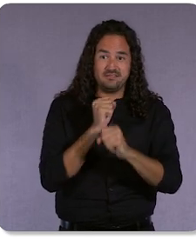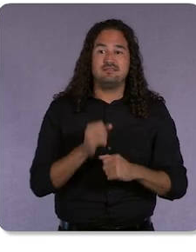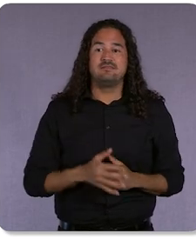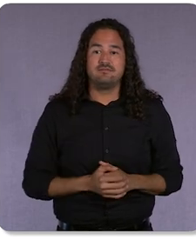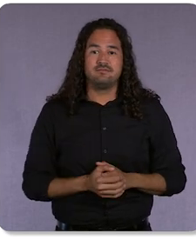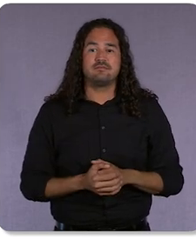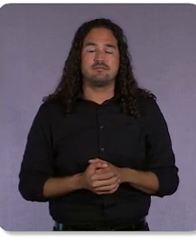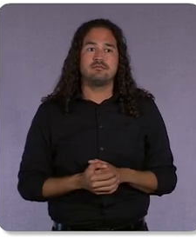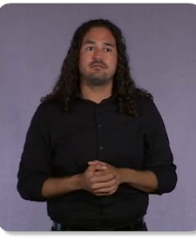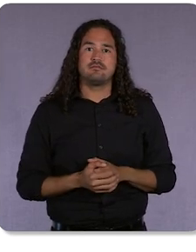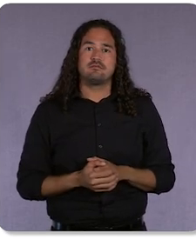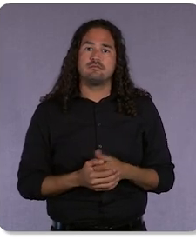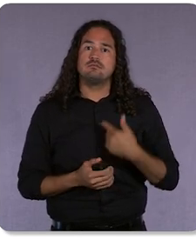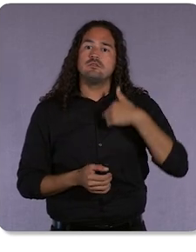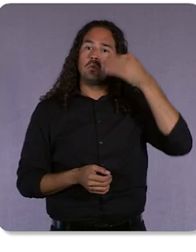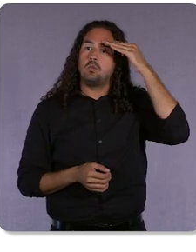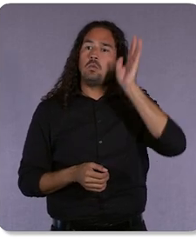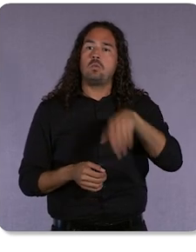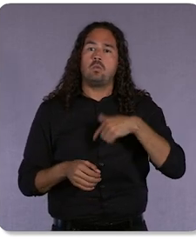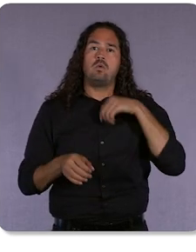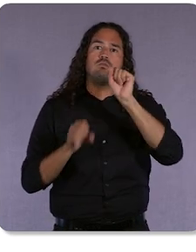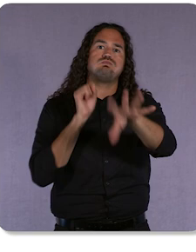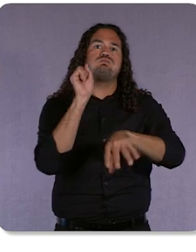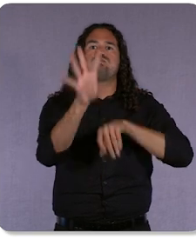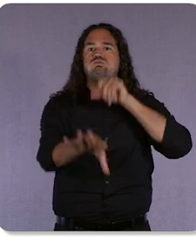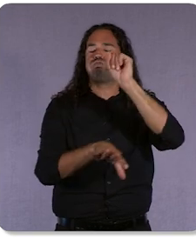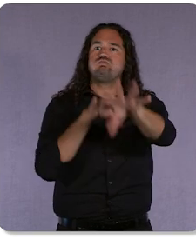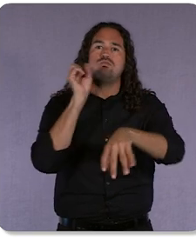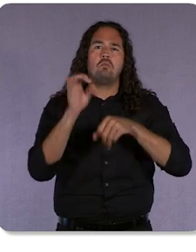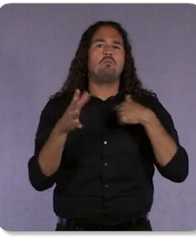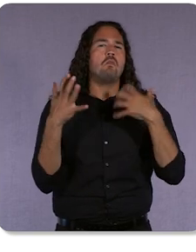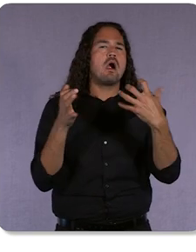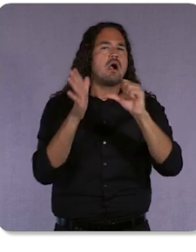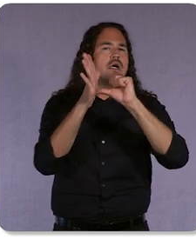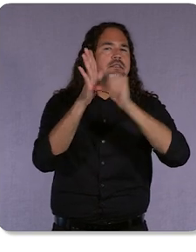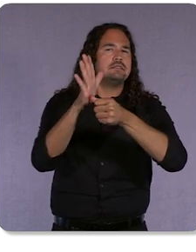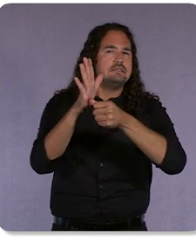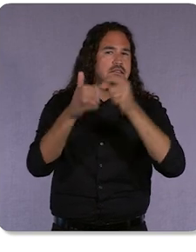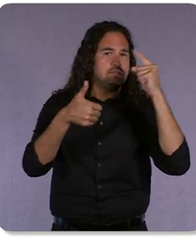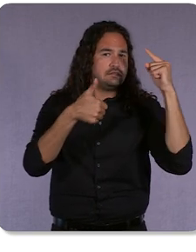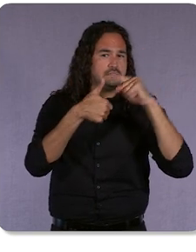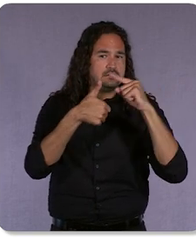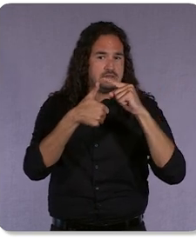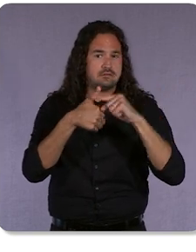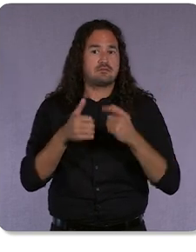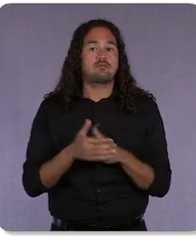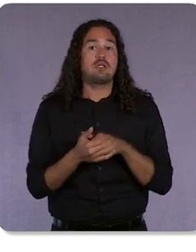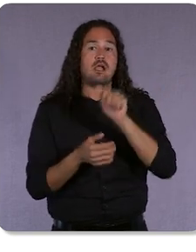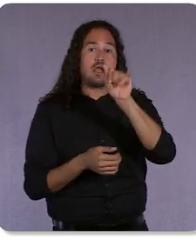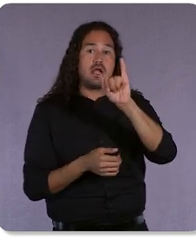I know I've covered a lot today, but I want to leave you with this: AI-driven automation is the future of advertising.